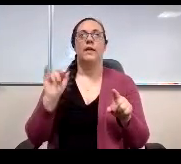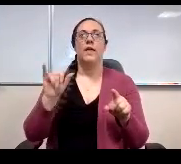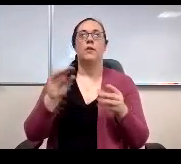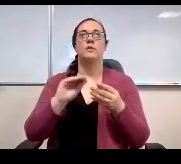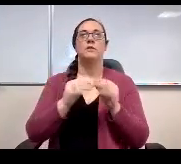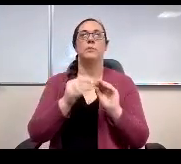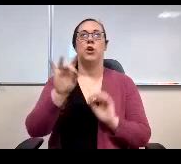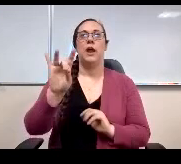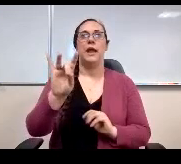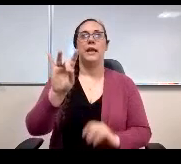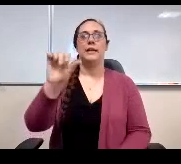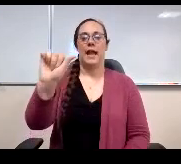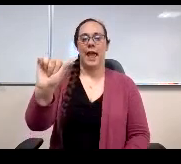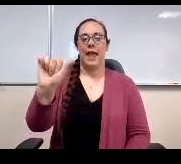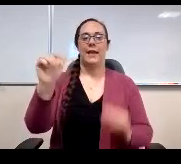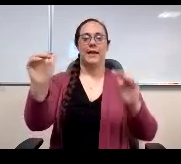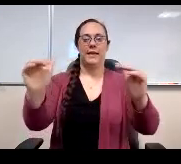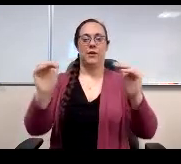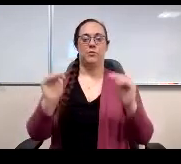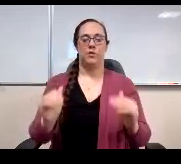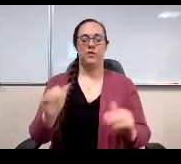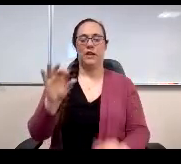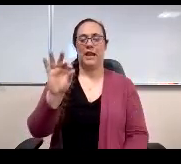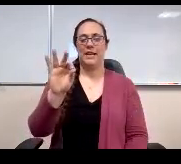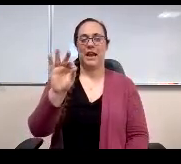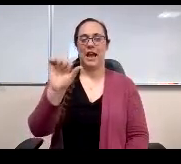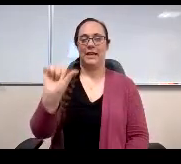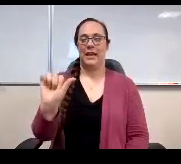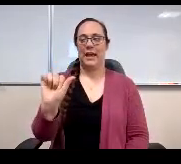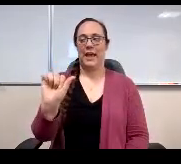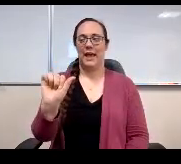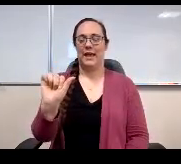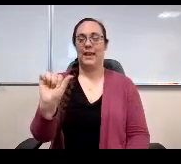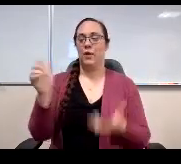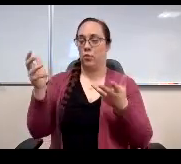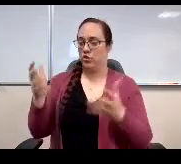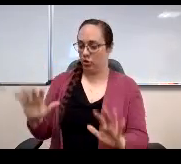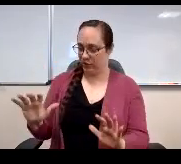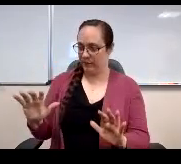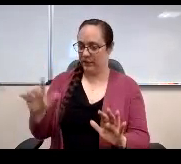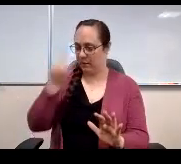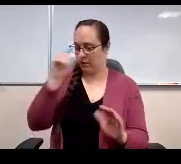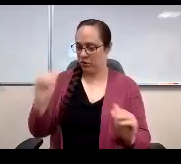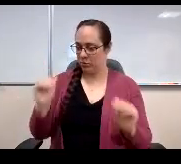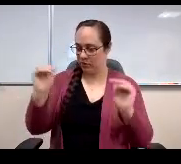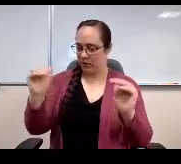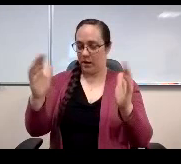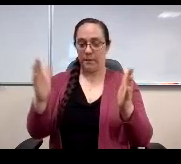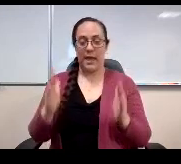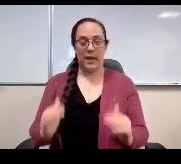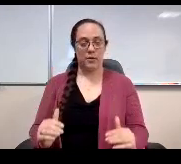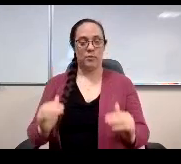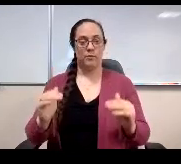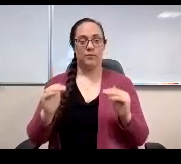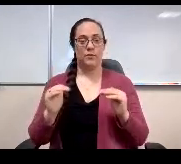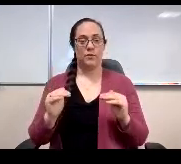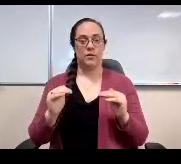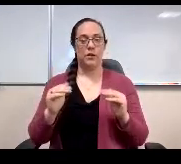now move on to 9 a which is been done because we moved it up and we're moving on to a debrief of this evening.